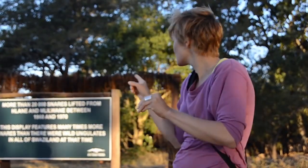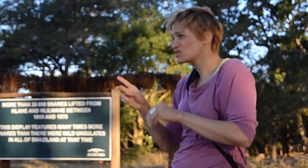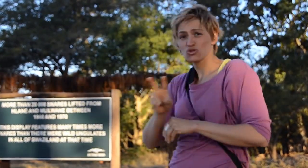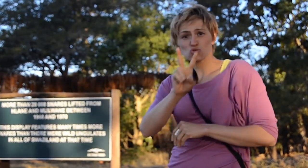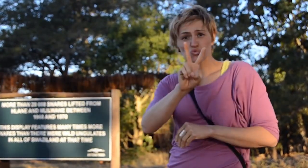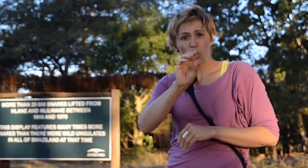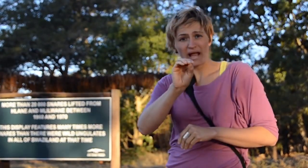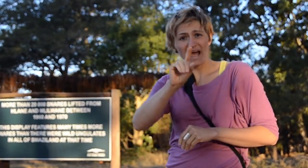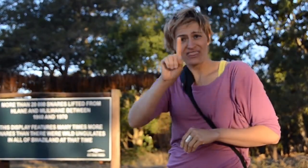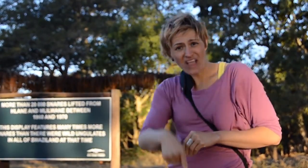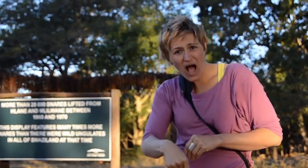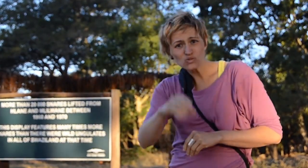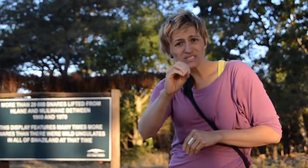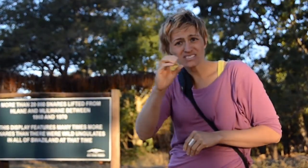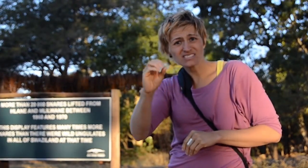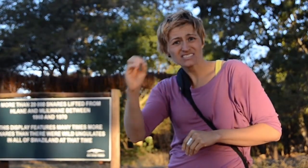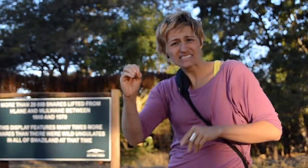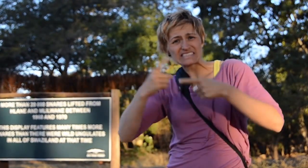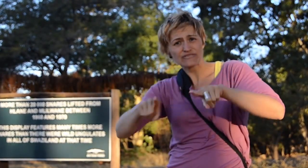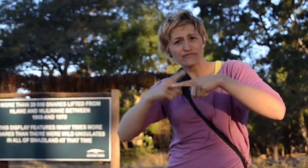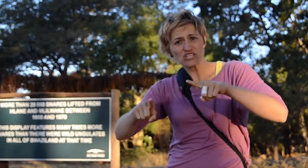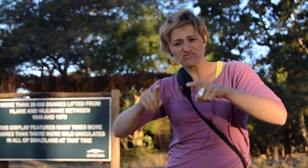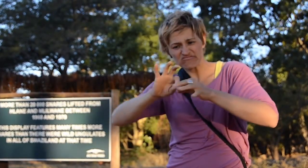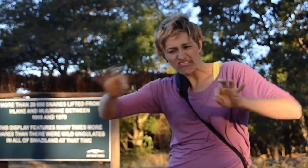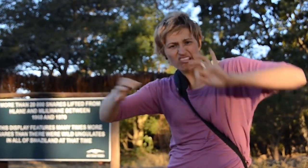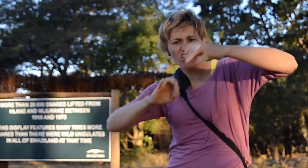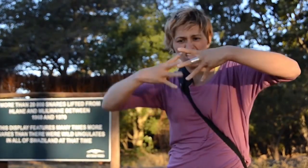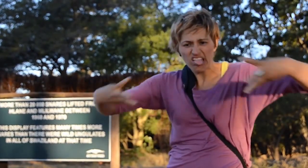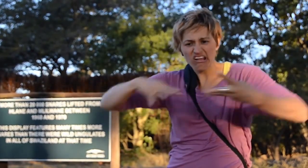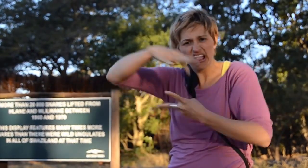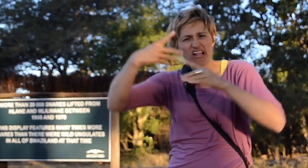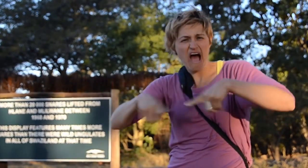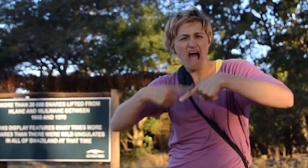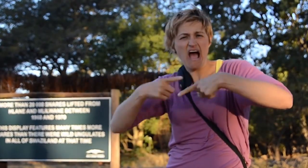found in between 1960 and 1970 and not